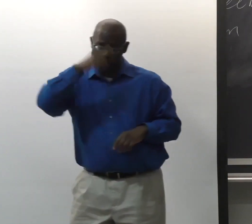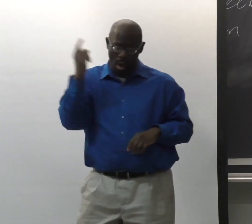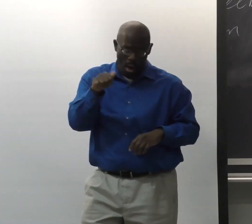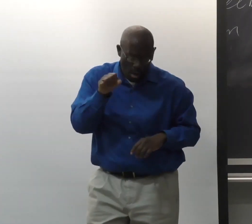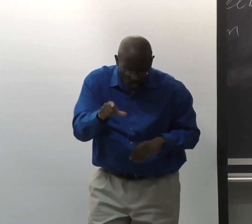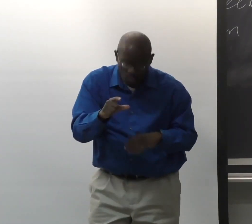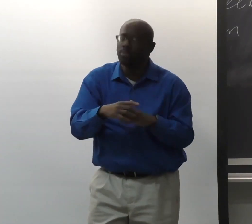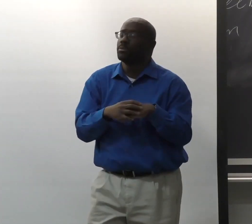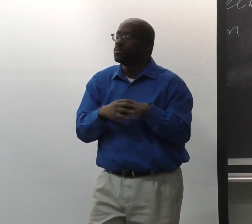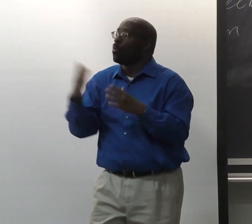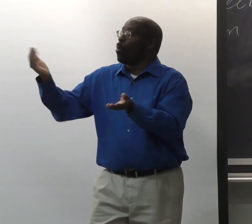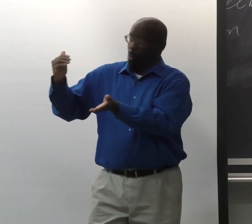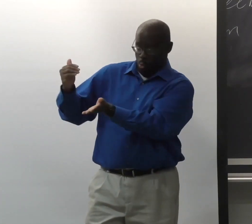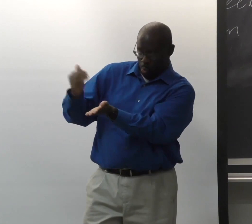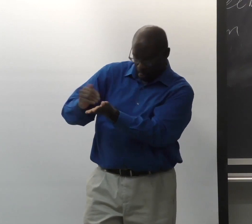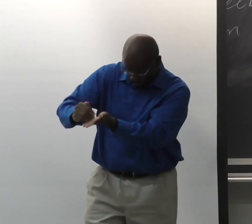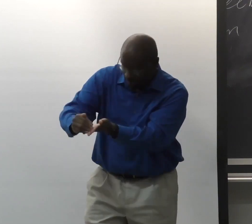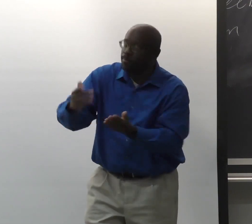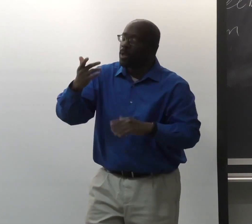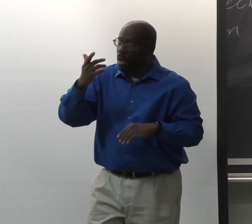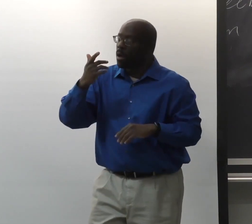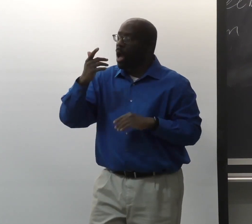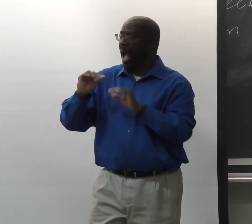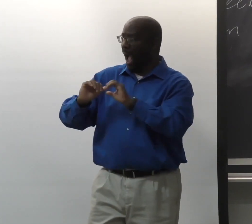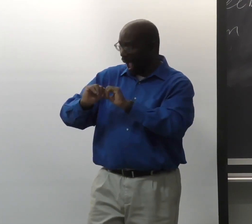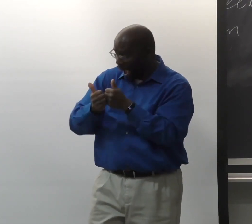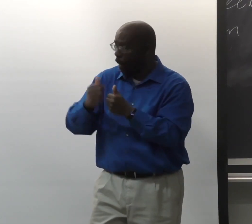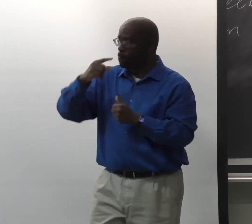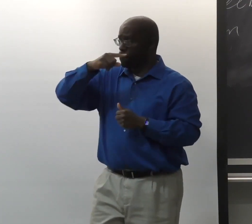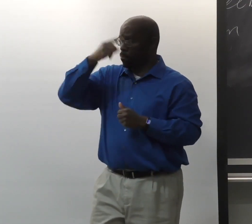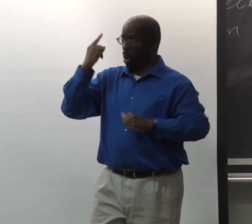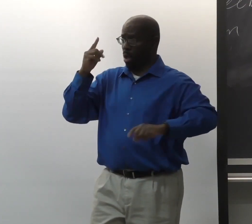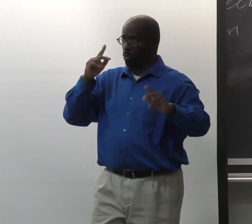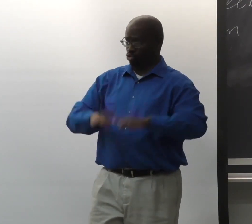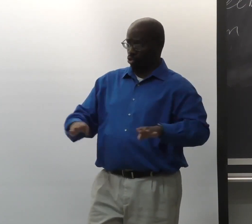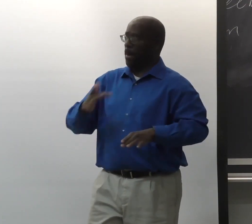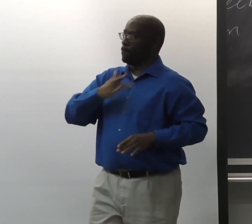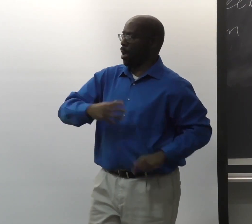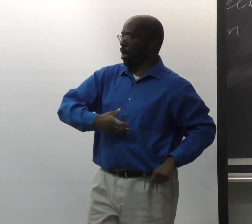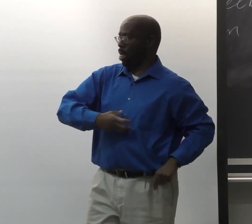And to our point, as far as Black ASL, oftentimes